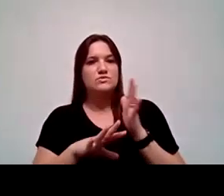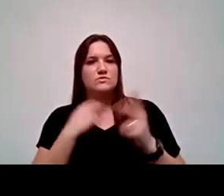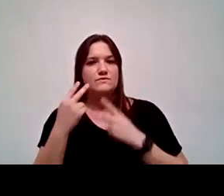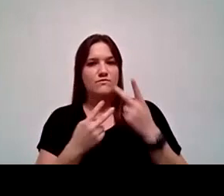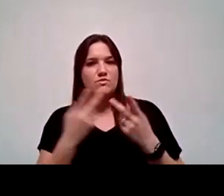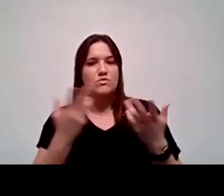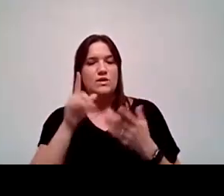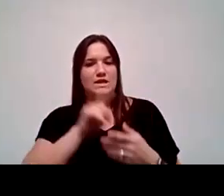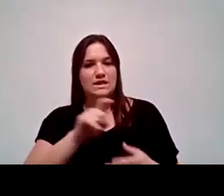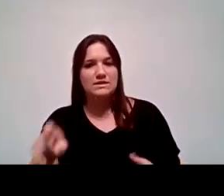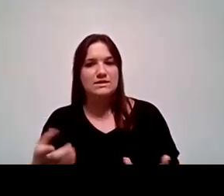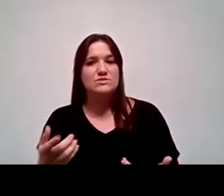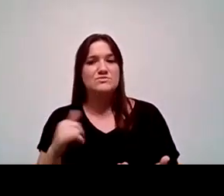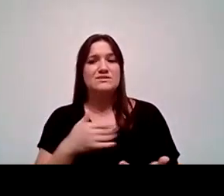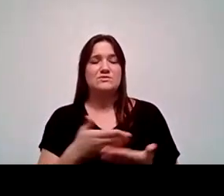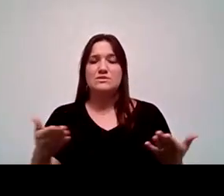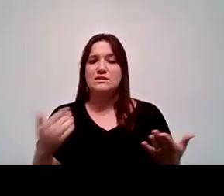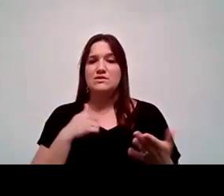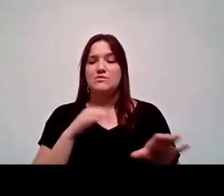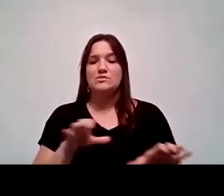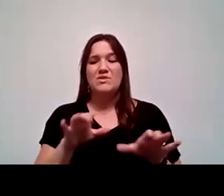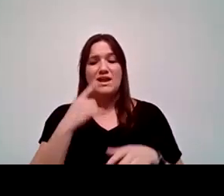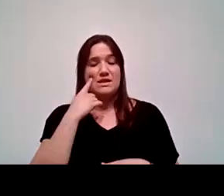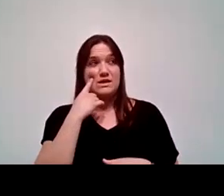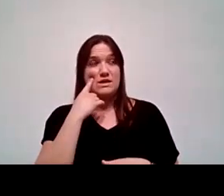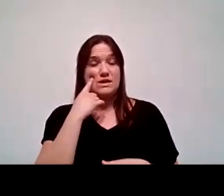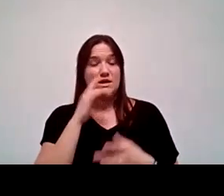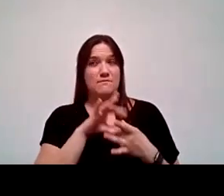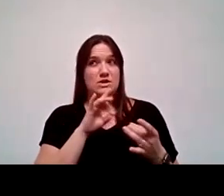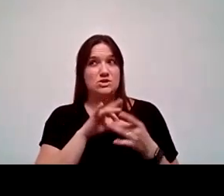So these are things that we're doing, and I think I have mentioned just about all of them.